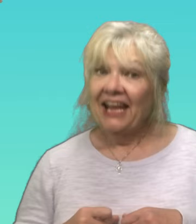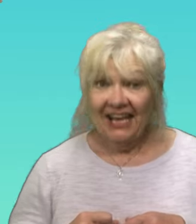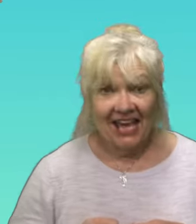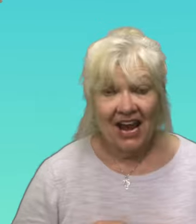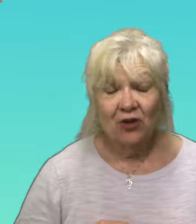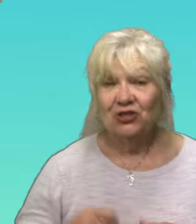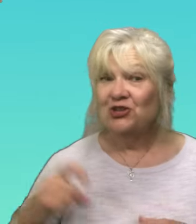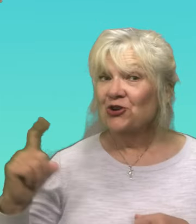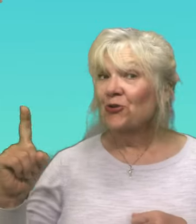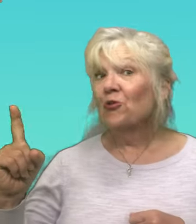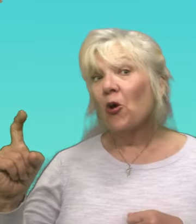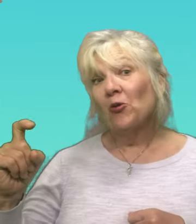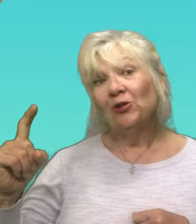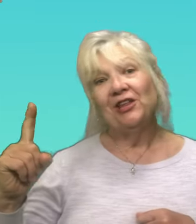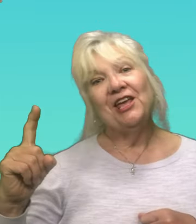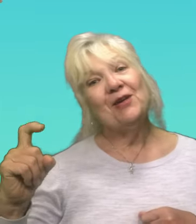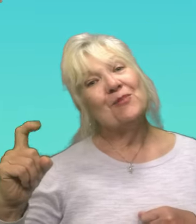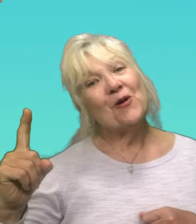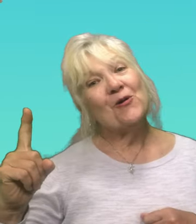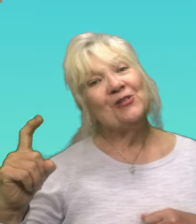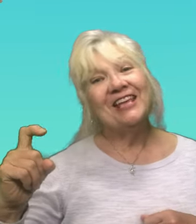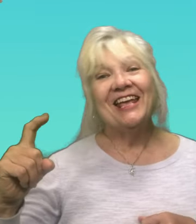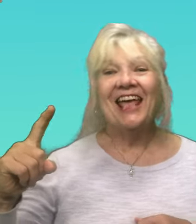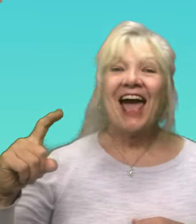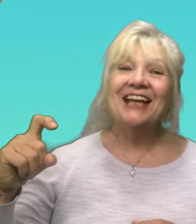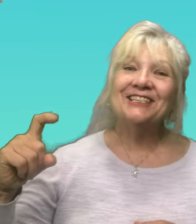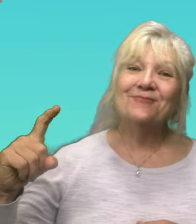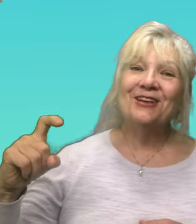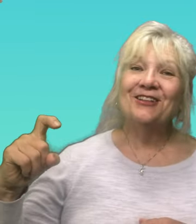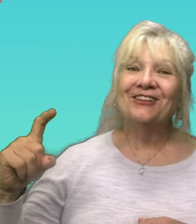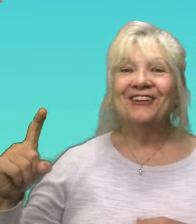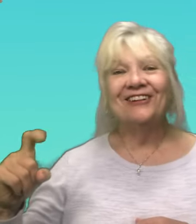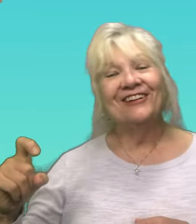Get out your Roly-Poly caterpillar!